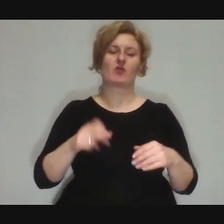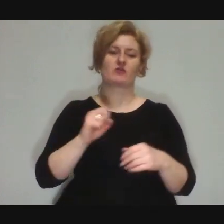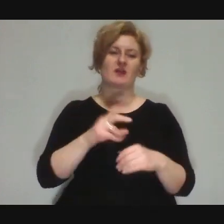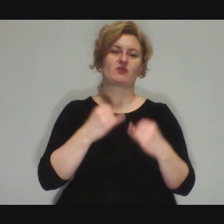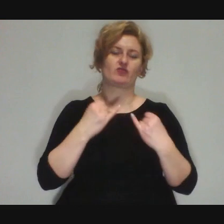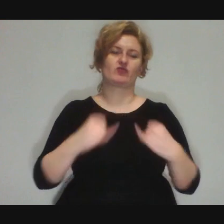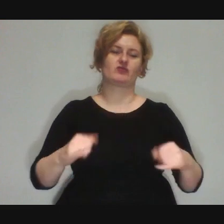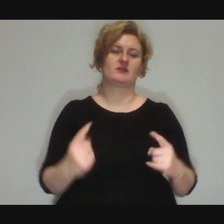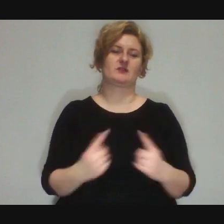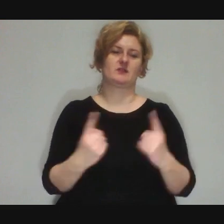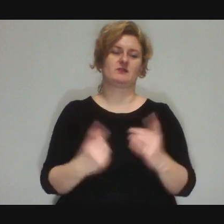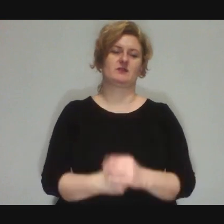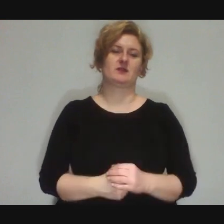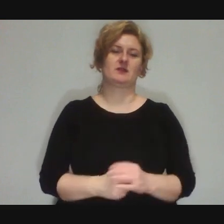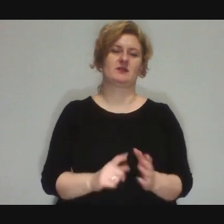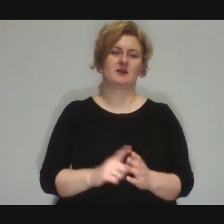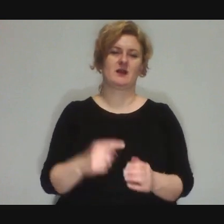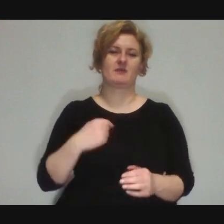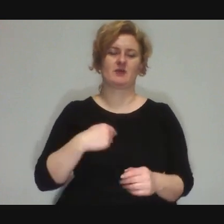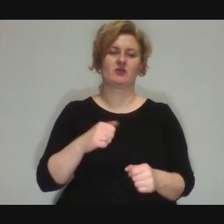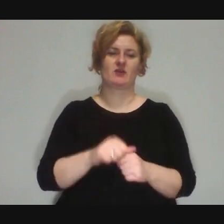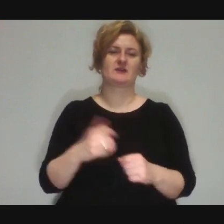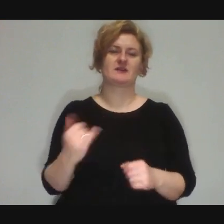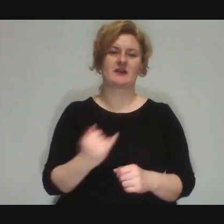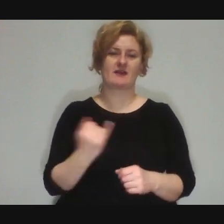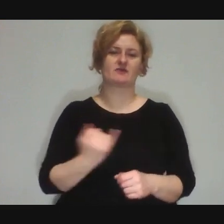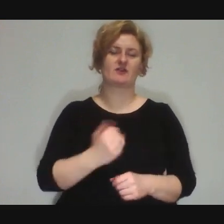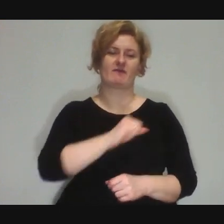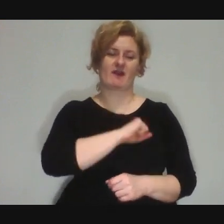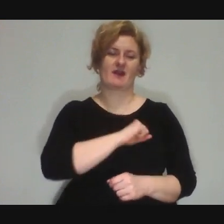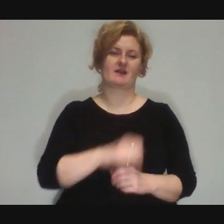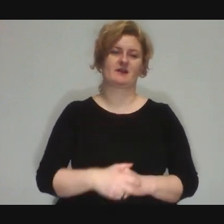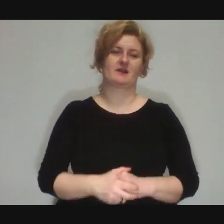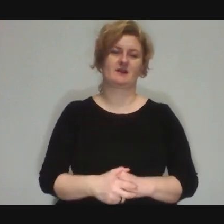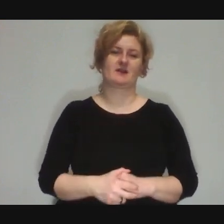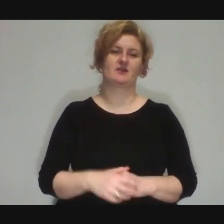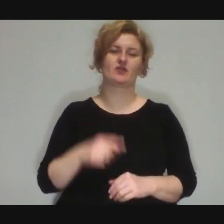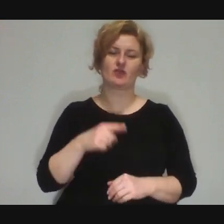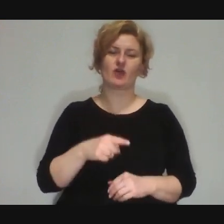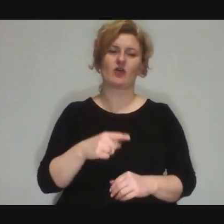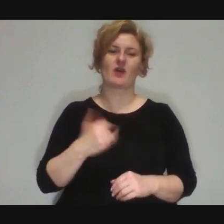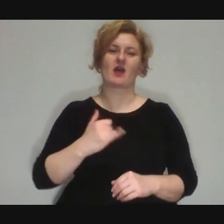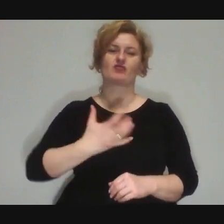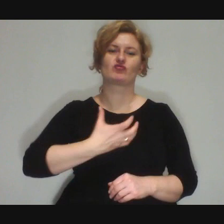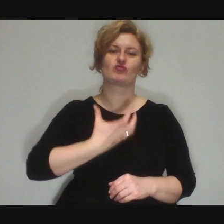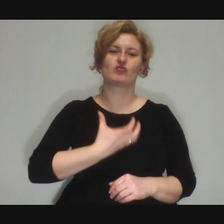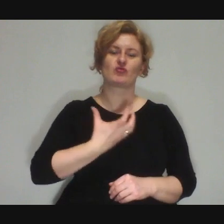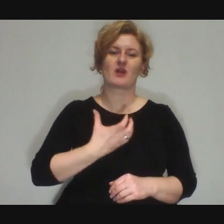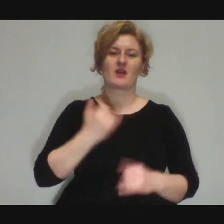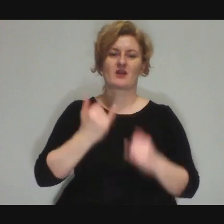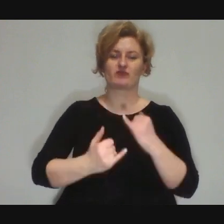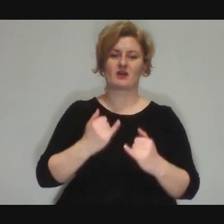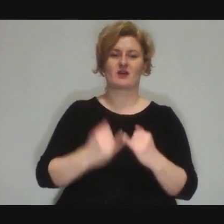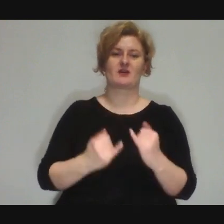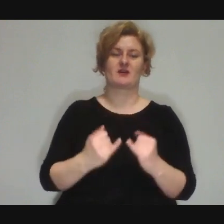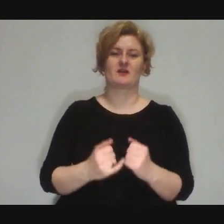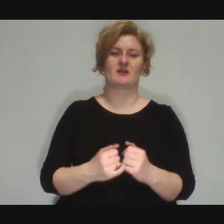Anyway, for me it's always cool, because then I feel that it's okay,